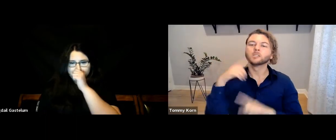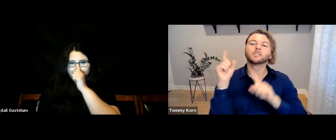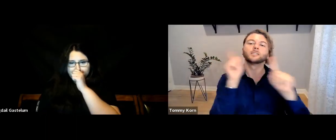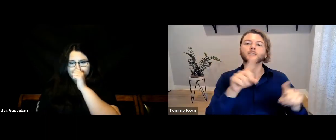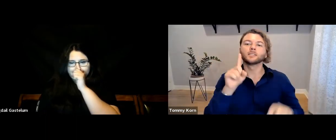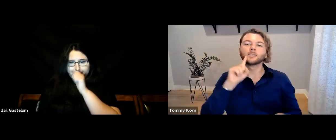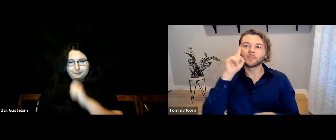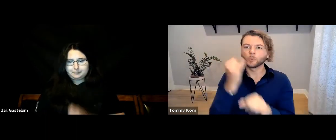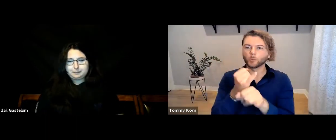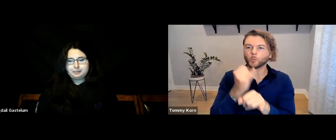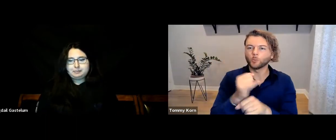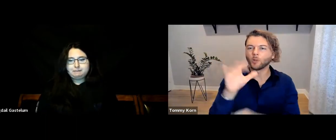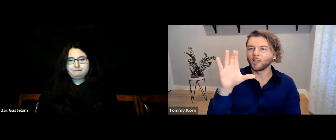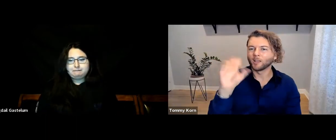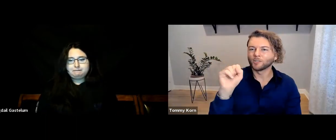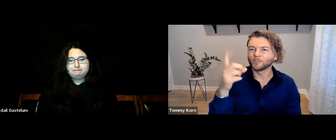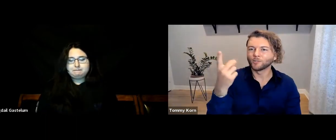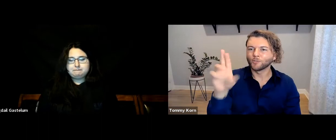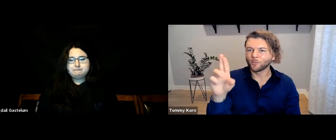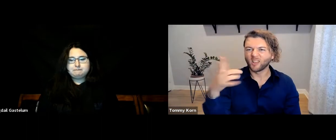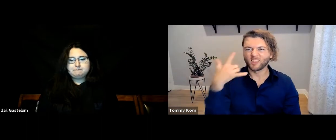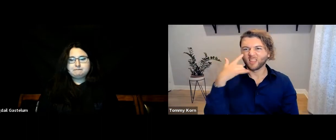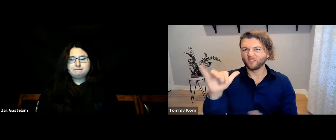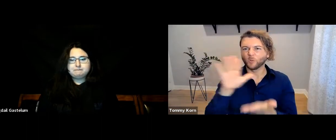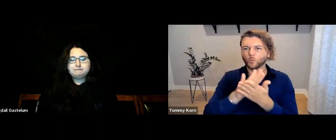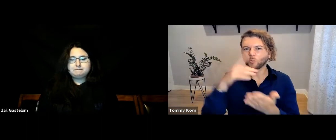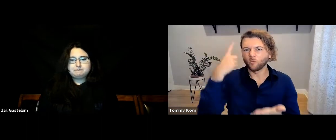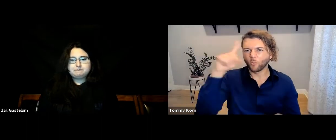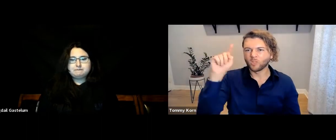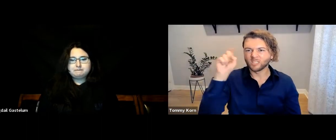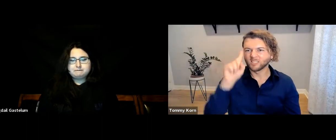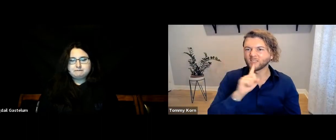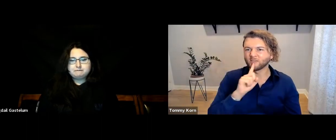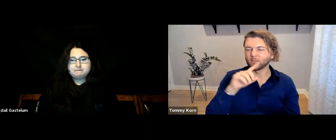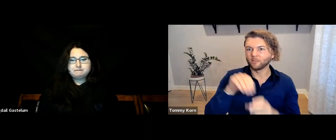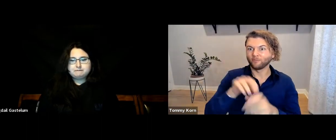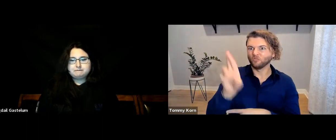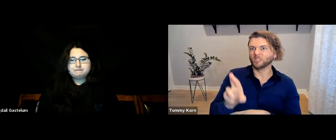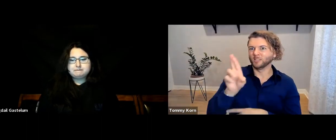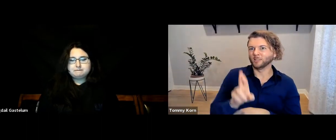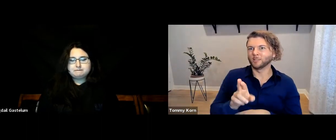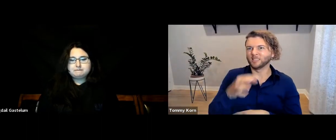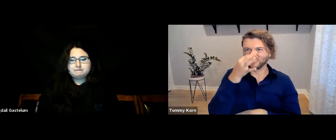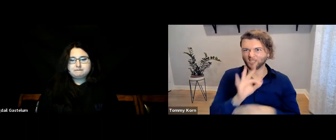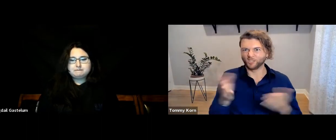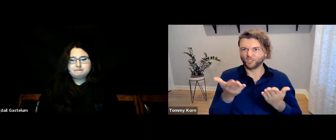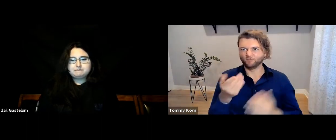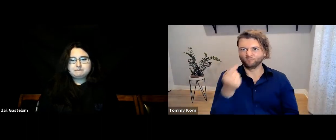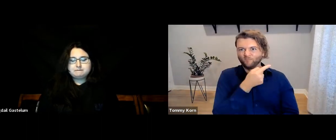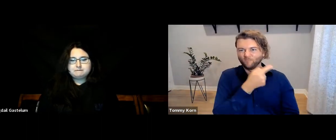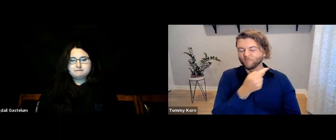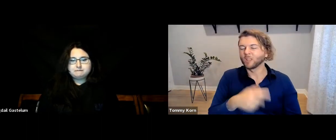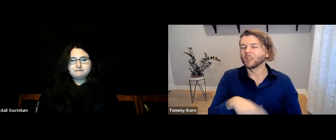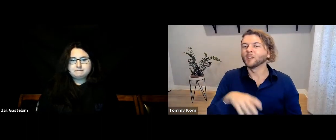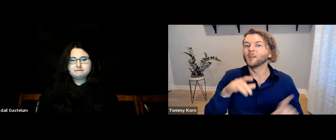I went to CSDR (California School for the Deaf, Riverside), which is really close to here.